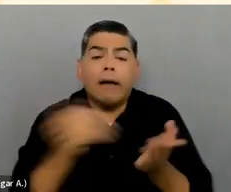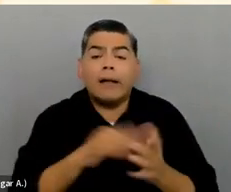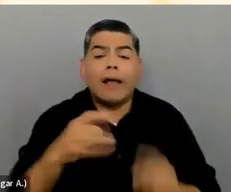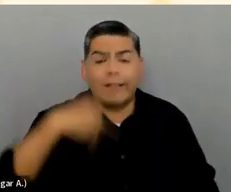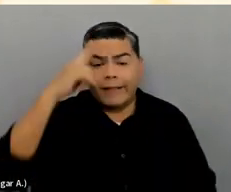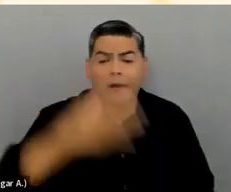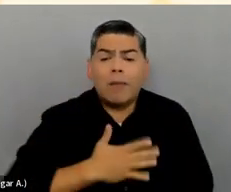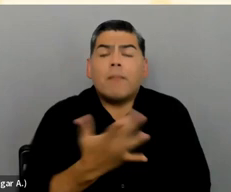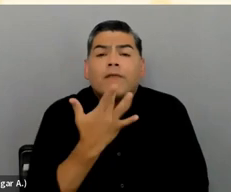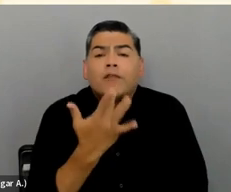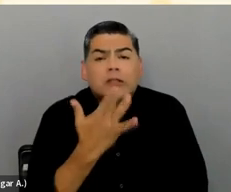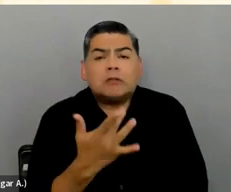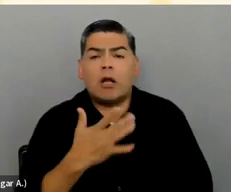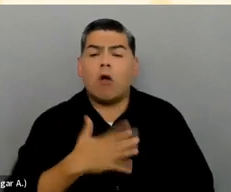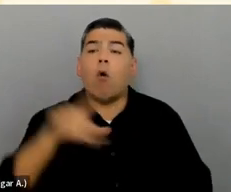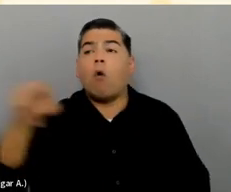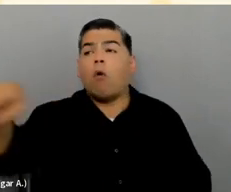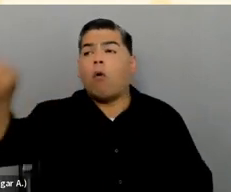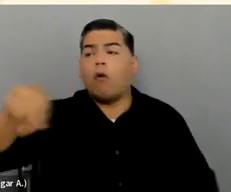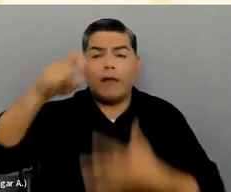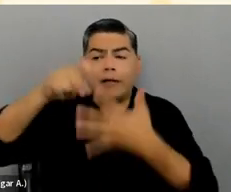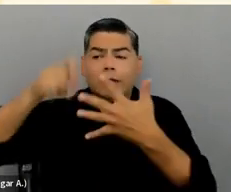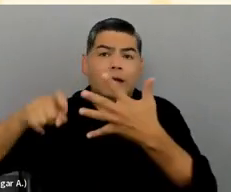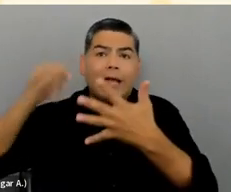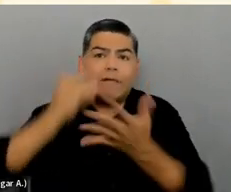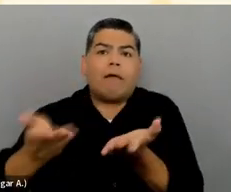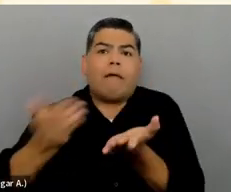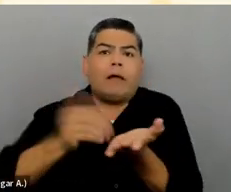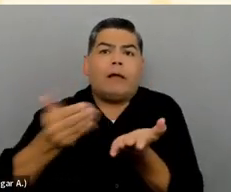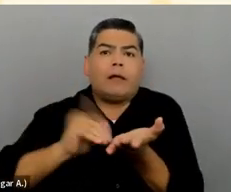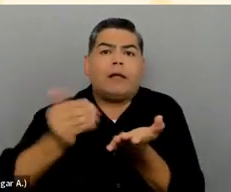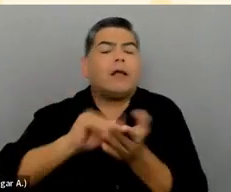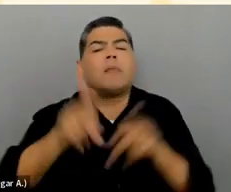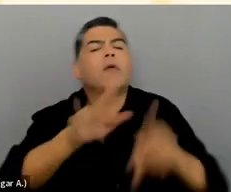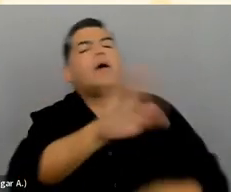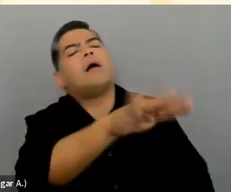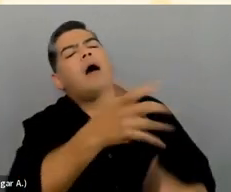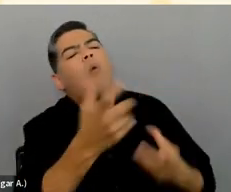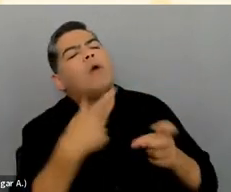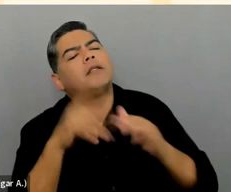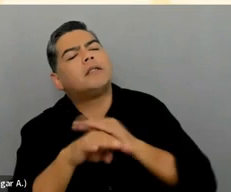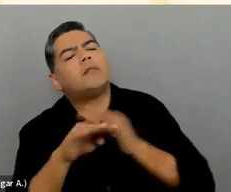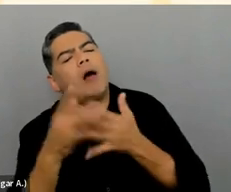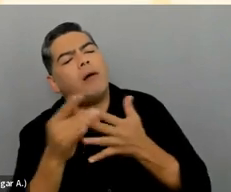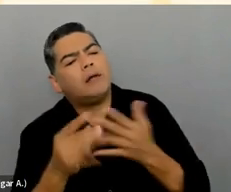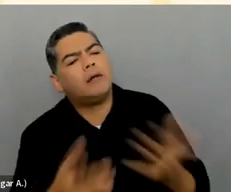If you've got people coming to you time after time after time saying, I want those accessibility options, then put them on.